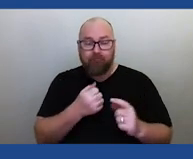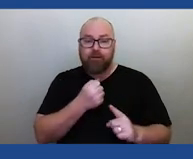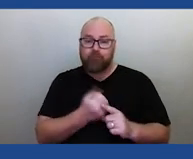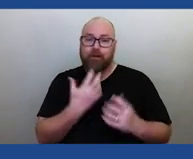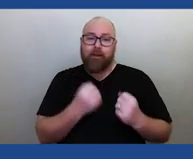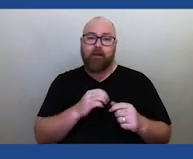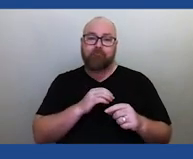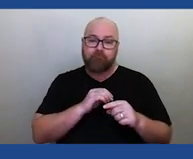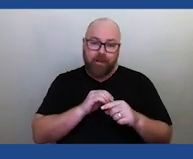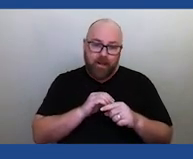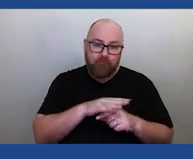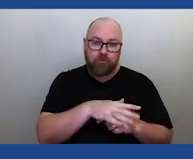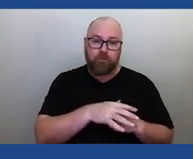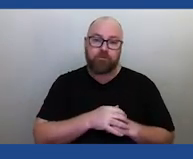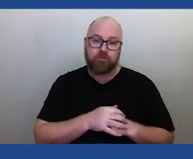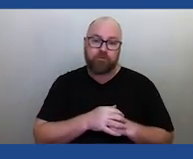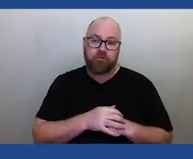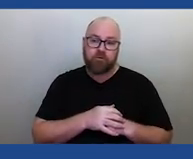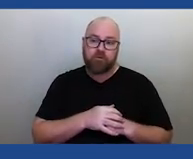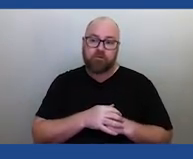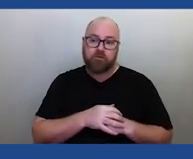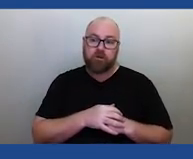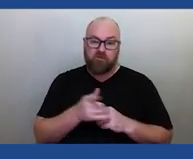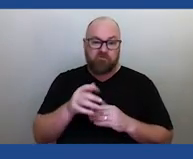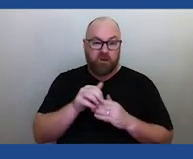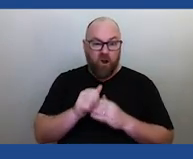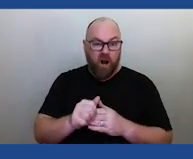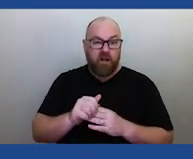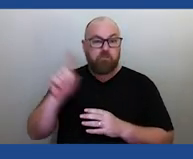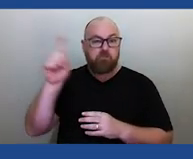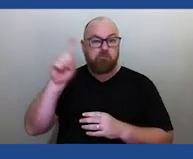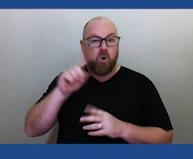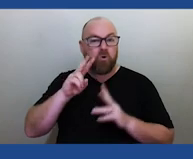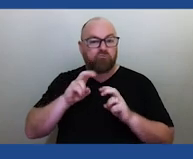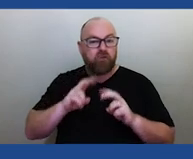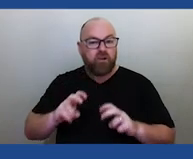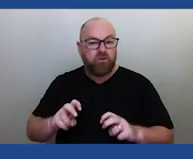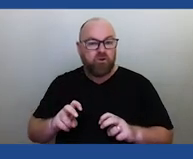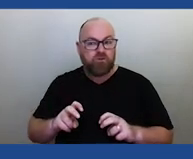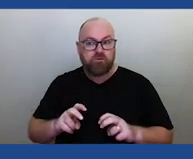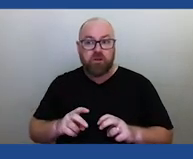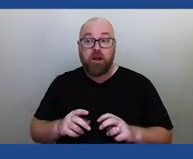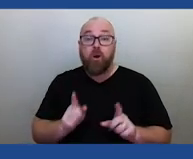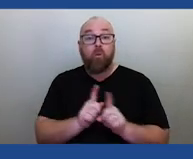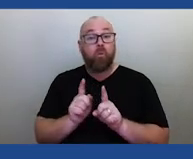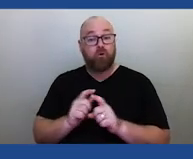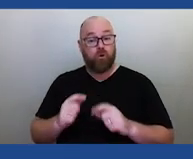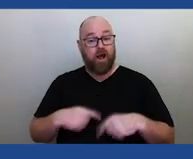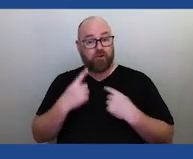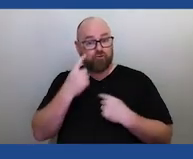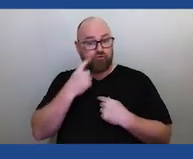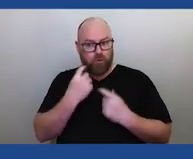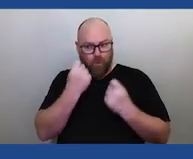on on guiding modern, modern scientific research as well as us trying to understand these ancient systems of knowledge.